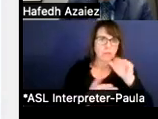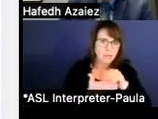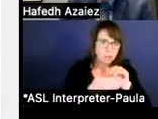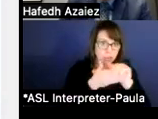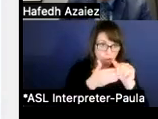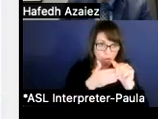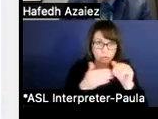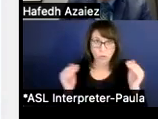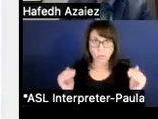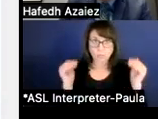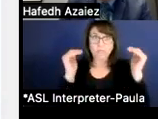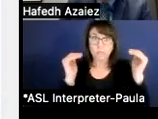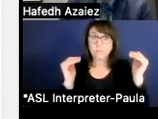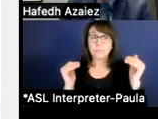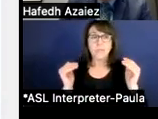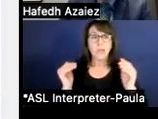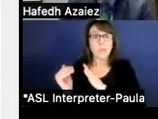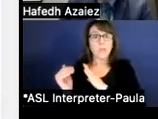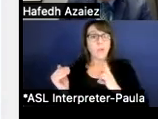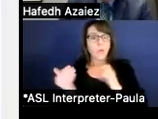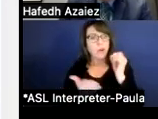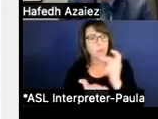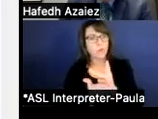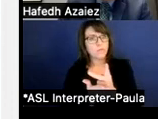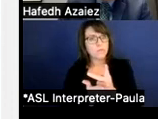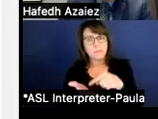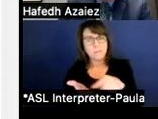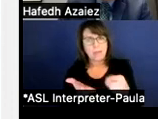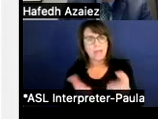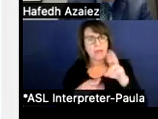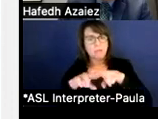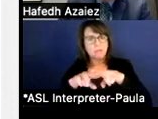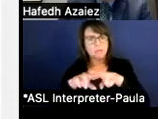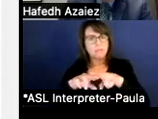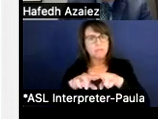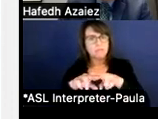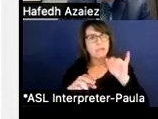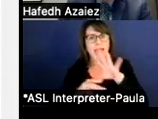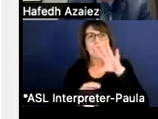And so our board approved a compensation package that included increases